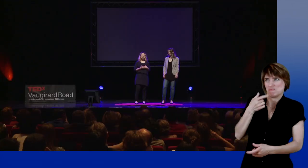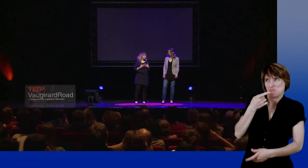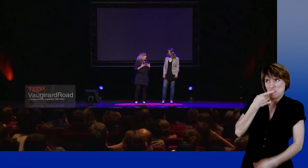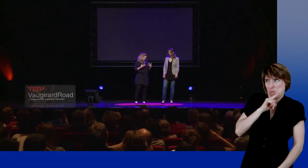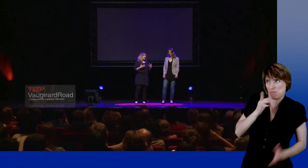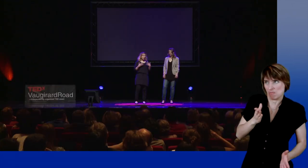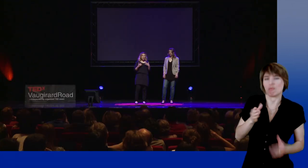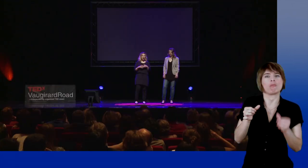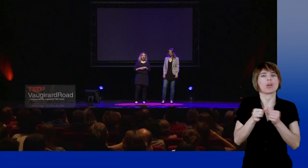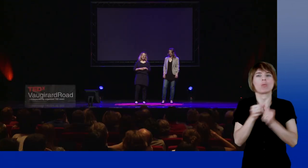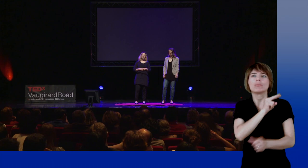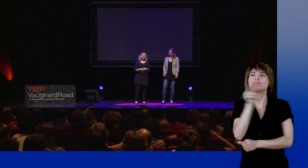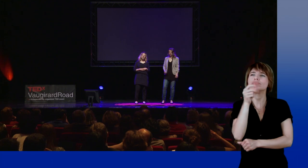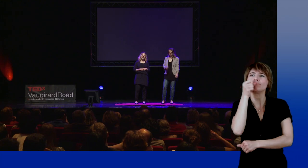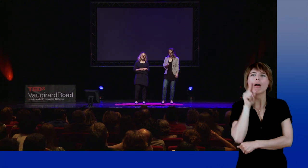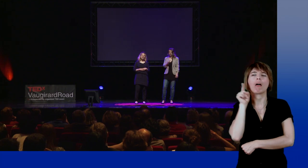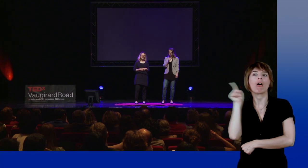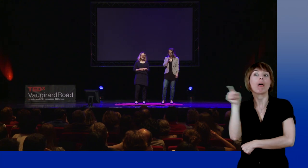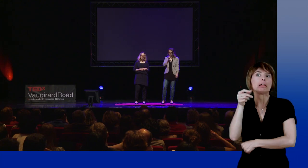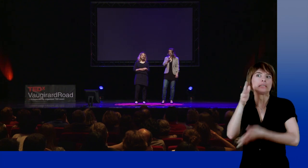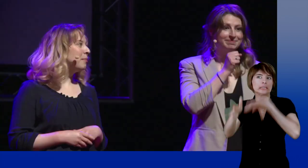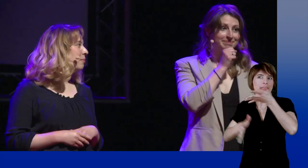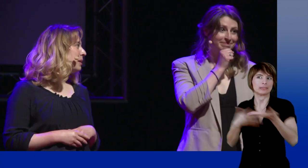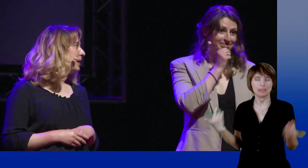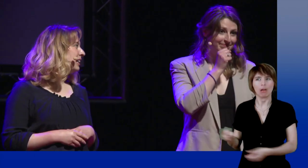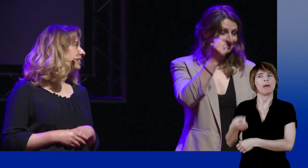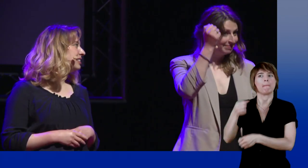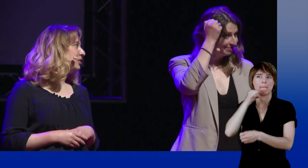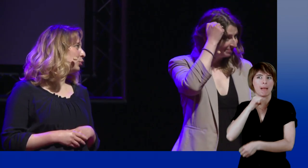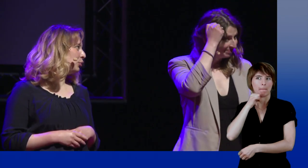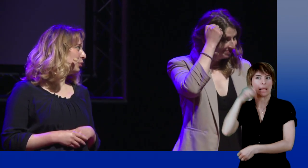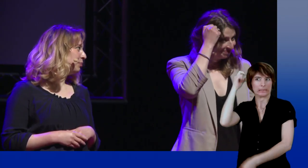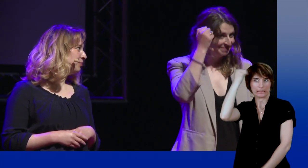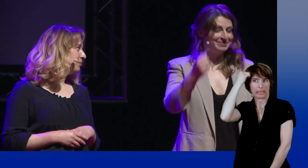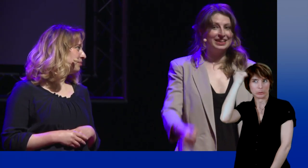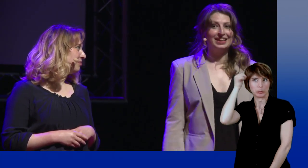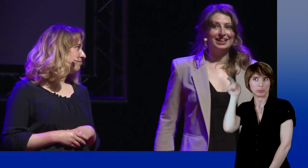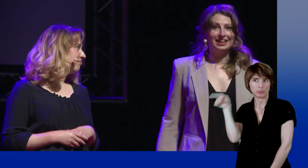turn to our parents and did the signs that mean "stubborn granny".